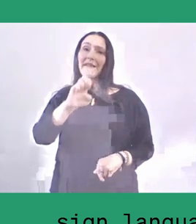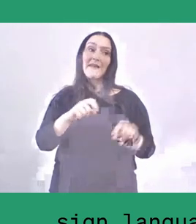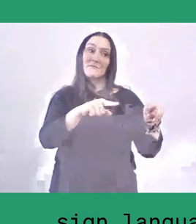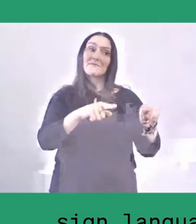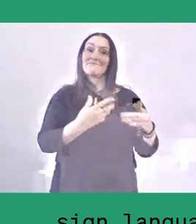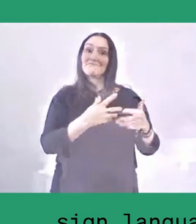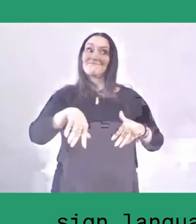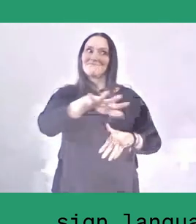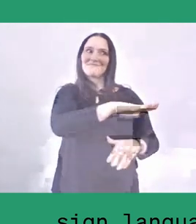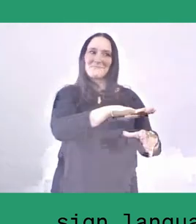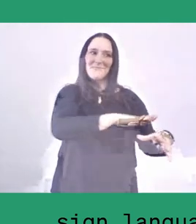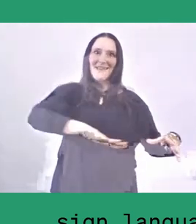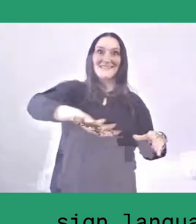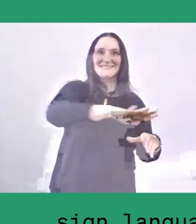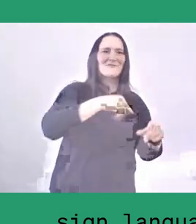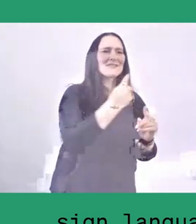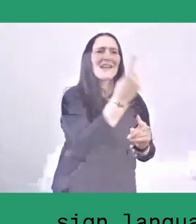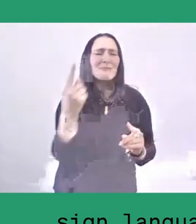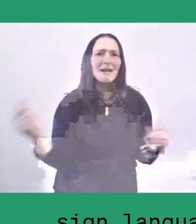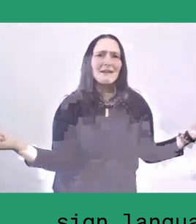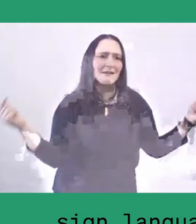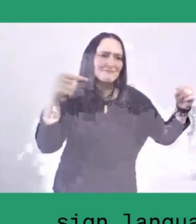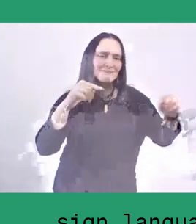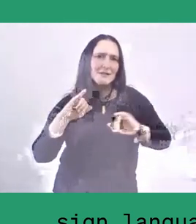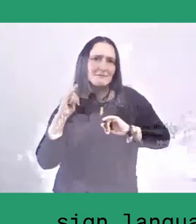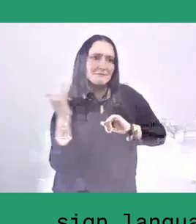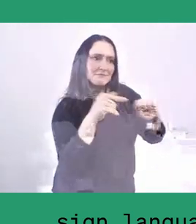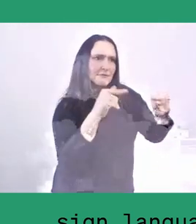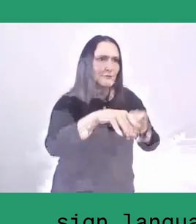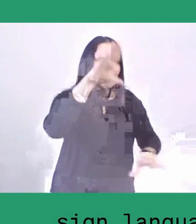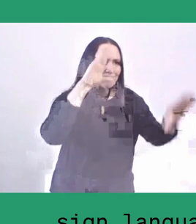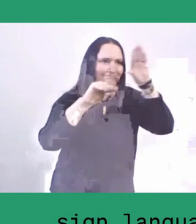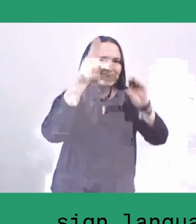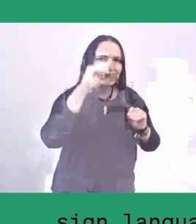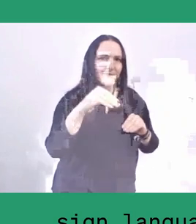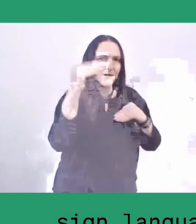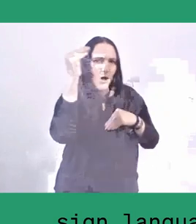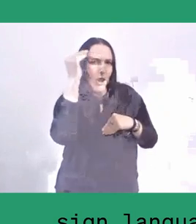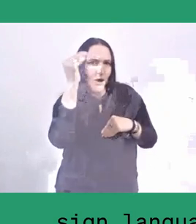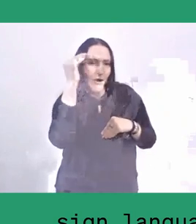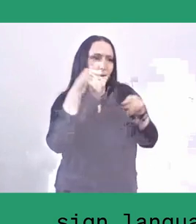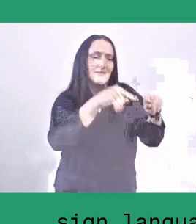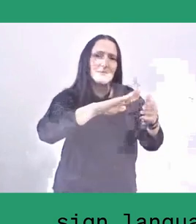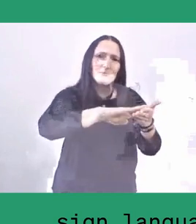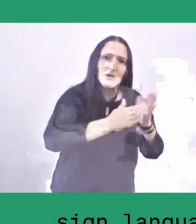it can be a collective laboratory for everybody to rediscover the values, also to practice natural farming.